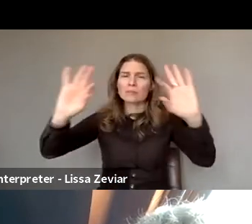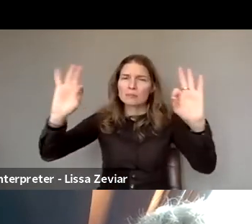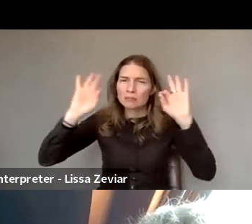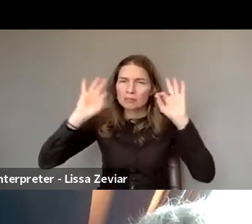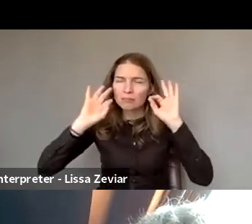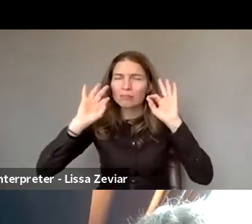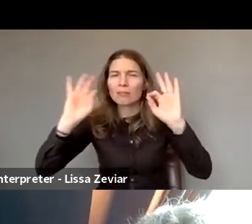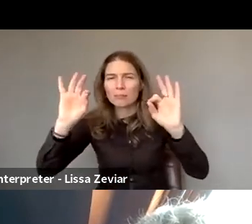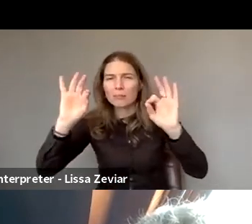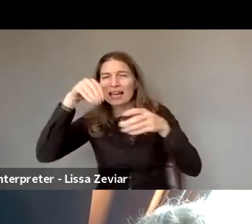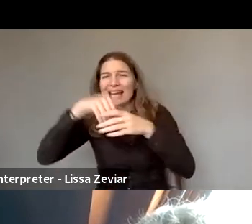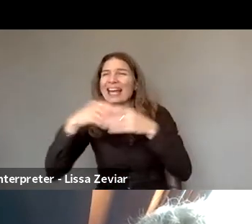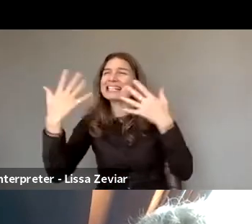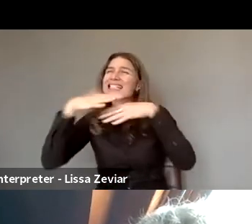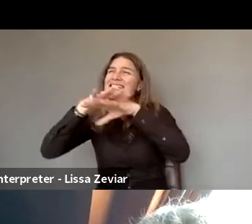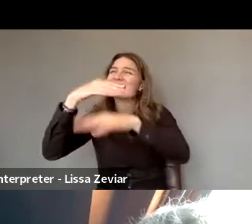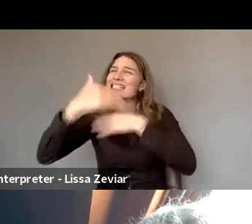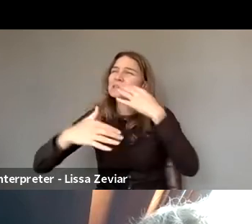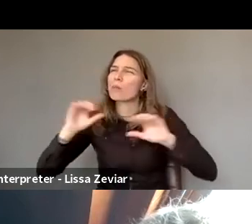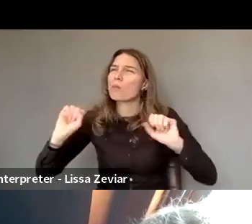in the mainstream disability movement in Poland.